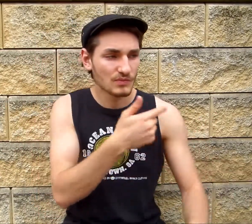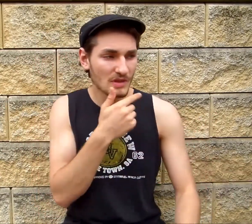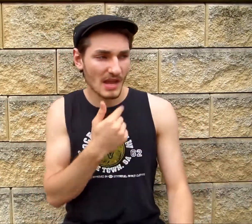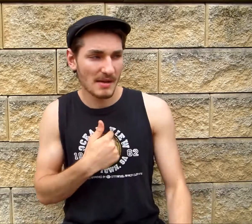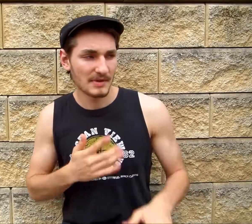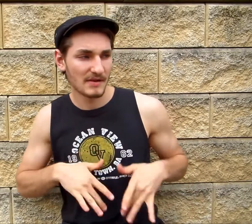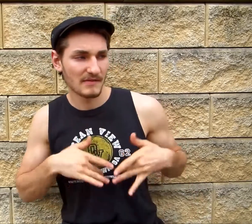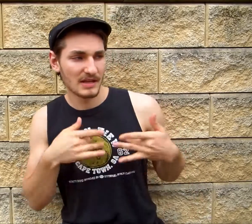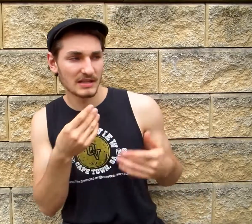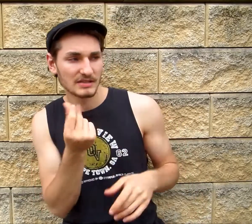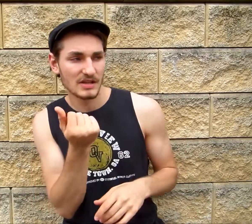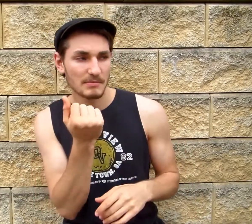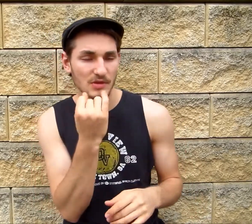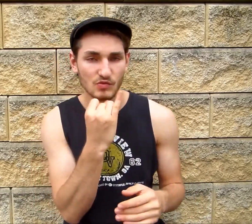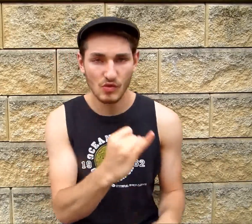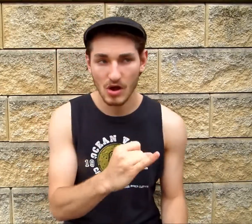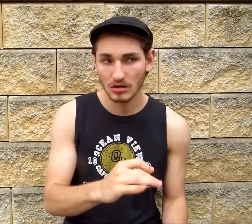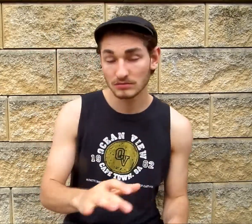I've been feelin' it lately,